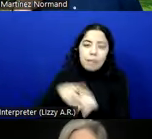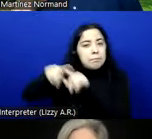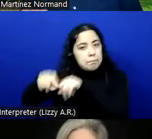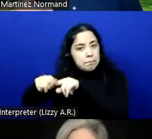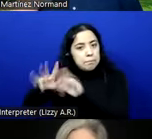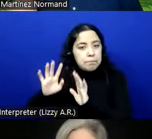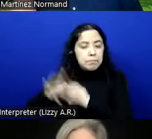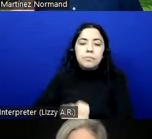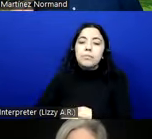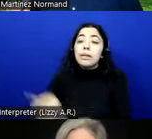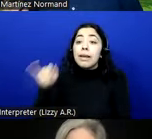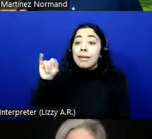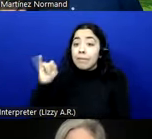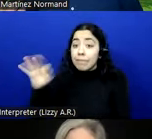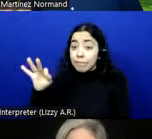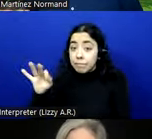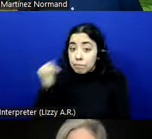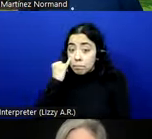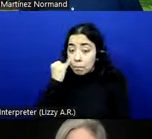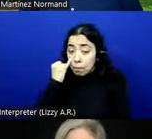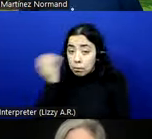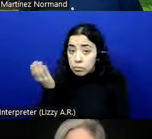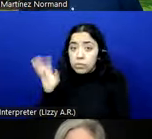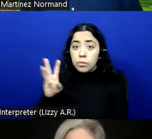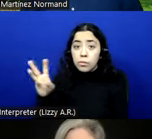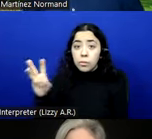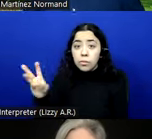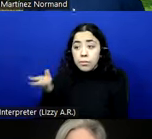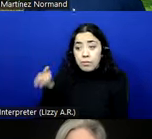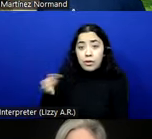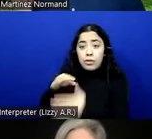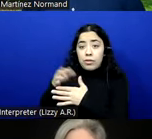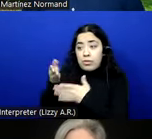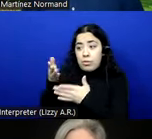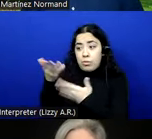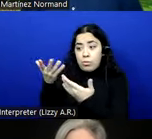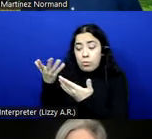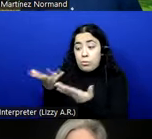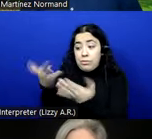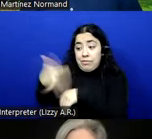If the web content in addition to voice communication enables video communication